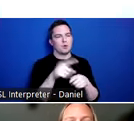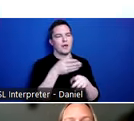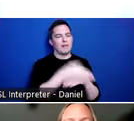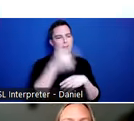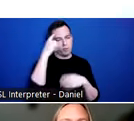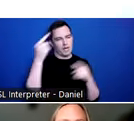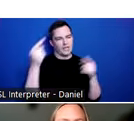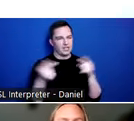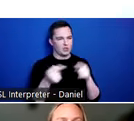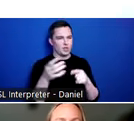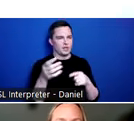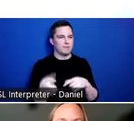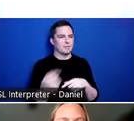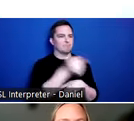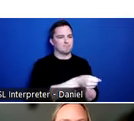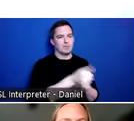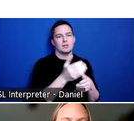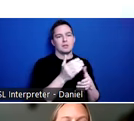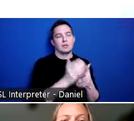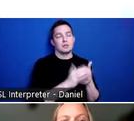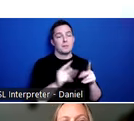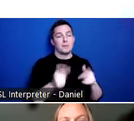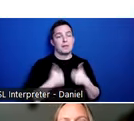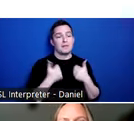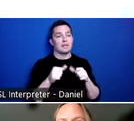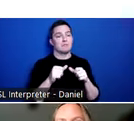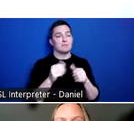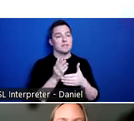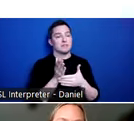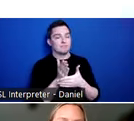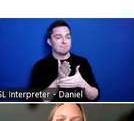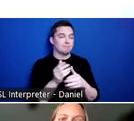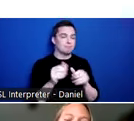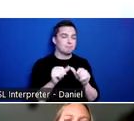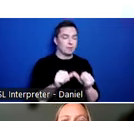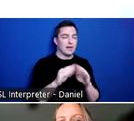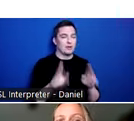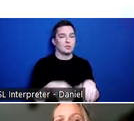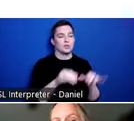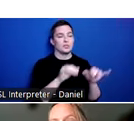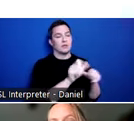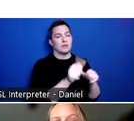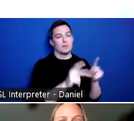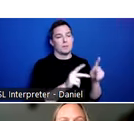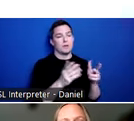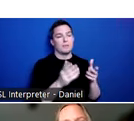It also includes people who are living in permanent supportive housing or who are staying with others doubled up, so their name is not on the lease. They’re staying